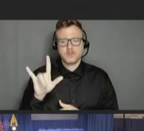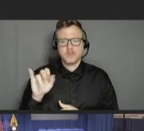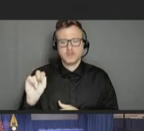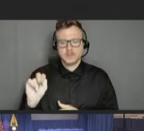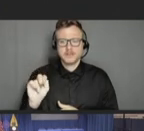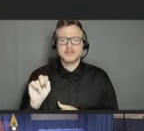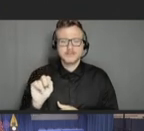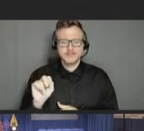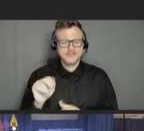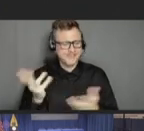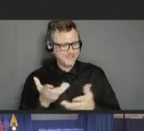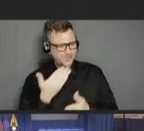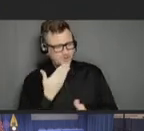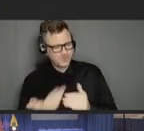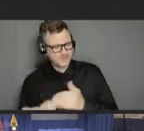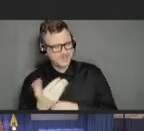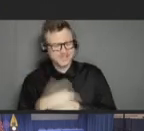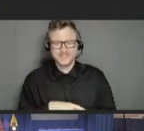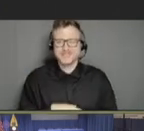Jewel Mullen: Present. Good morning.